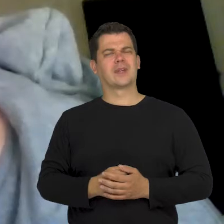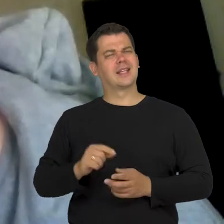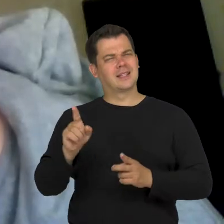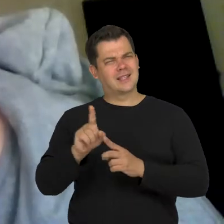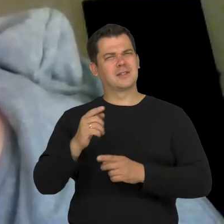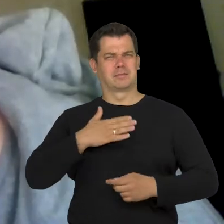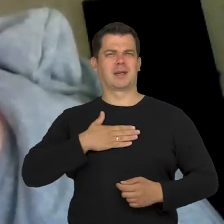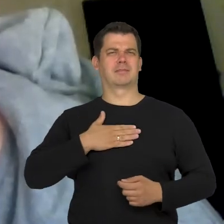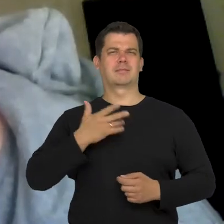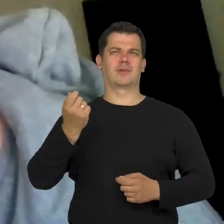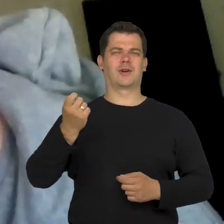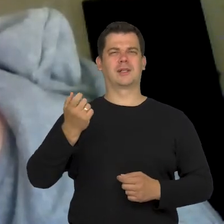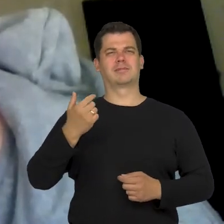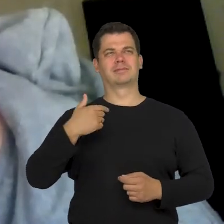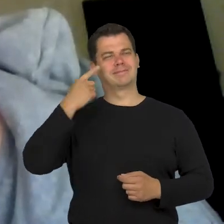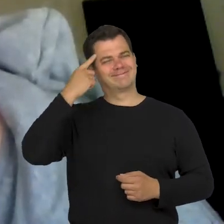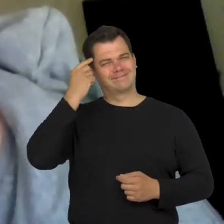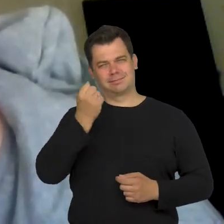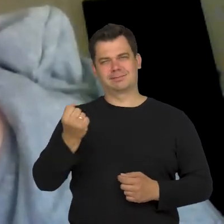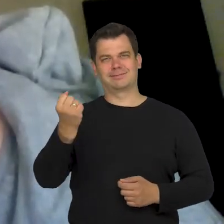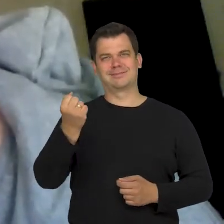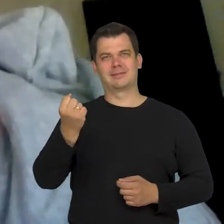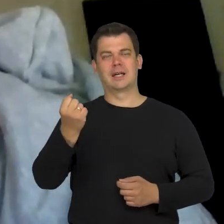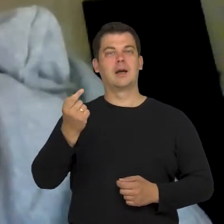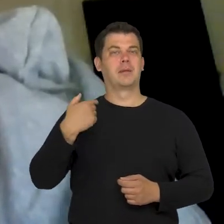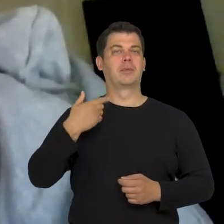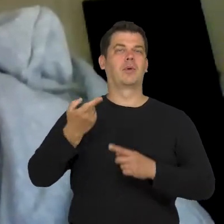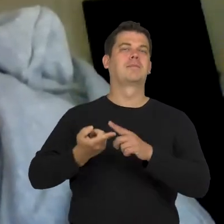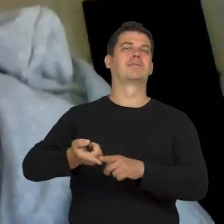which goes back a long time.